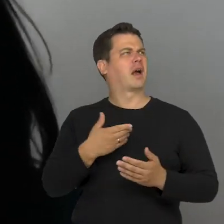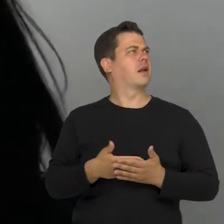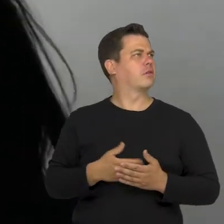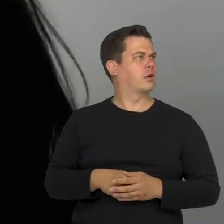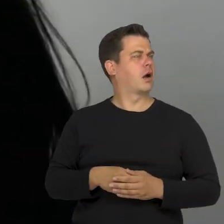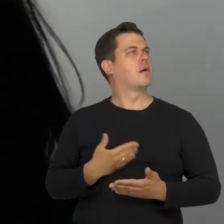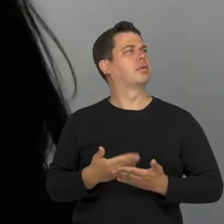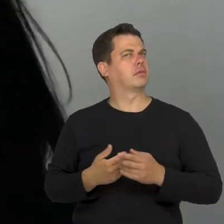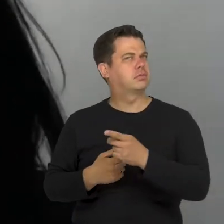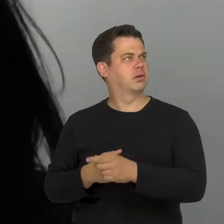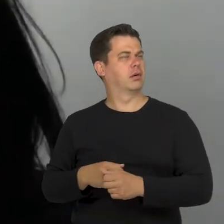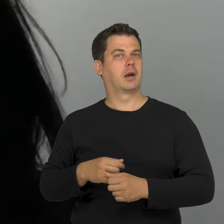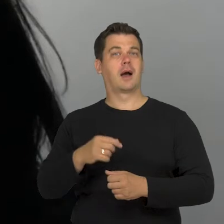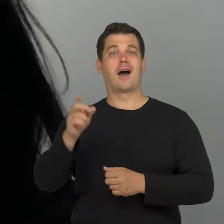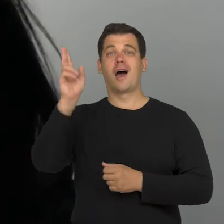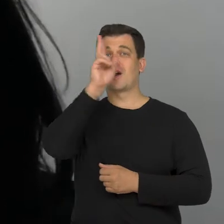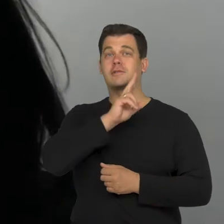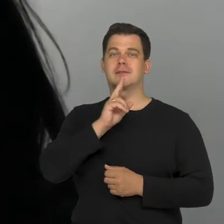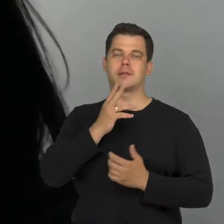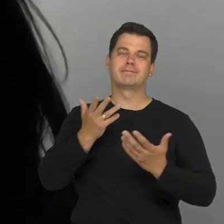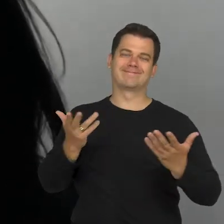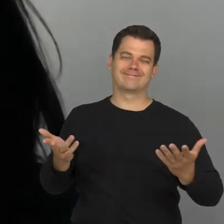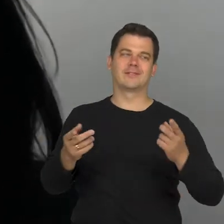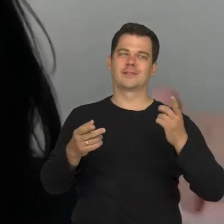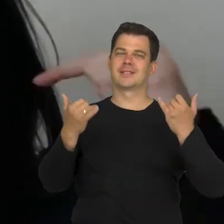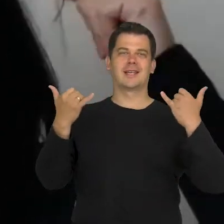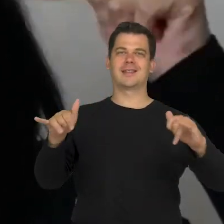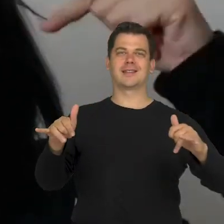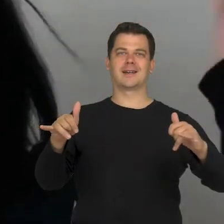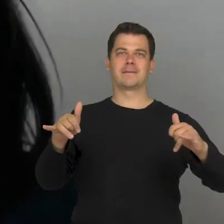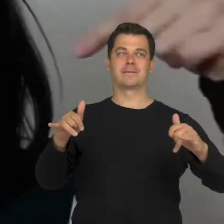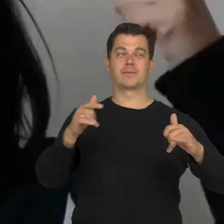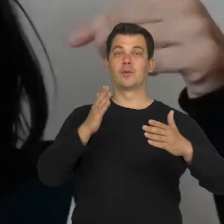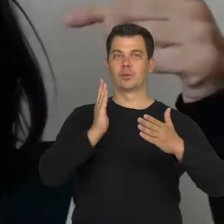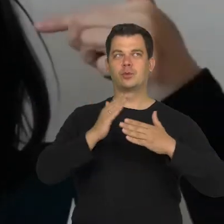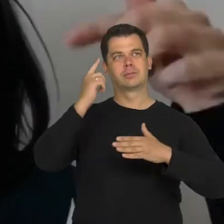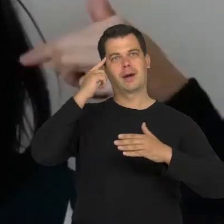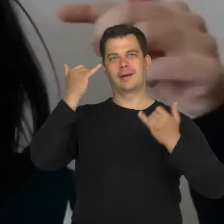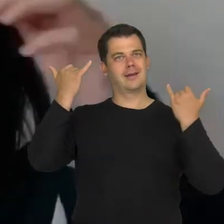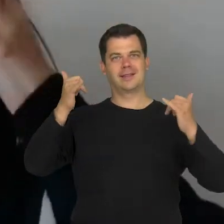Parents are a different kettle of fish. They have a totally different thought process.